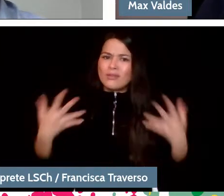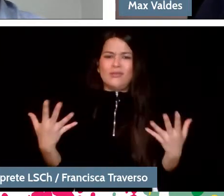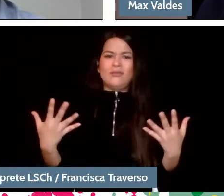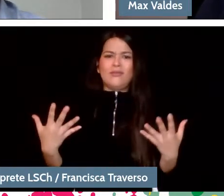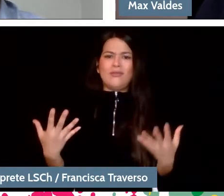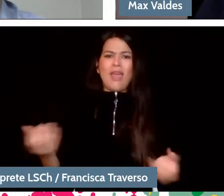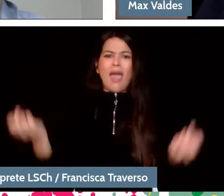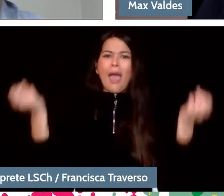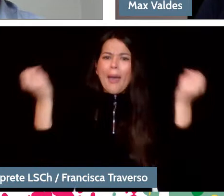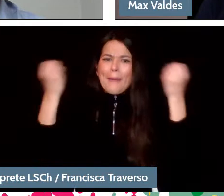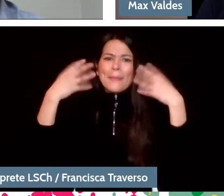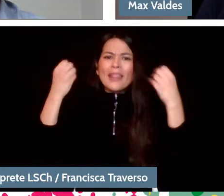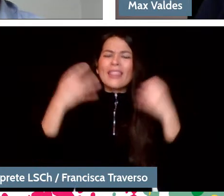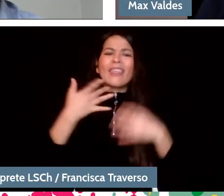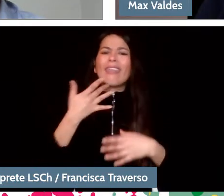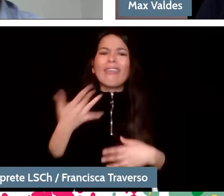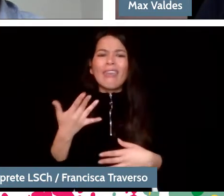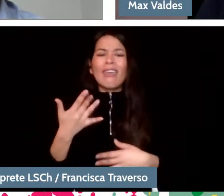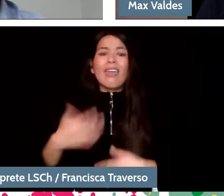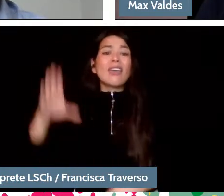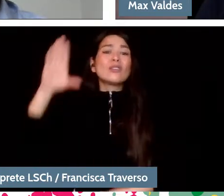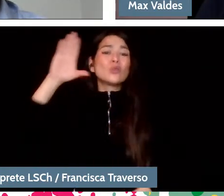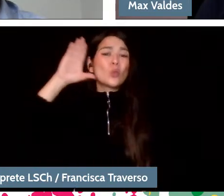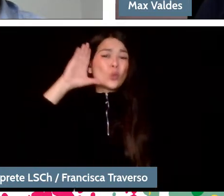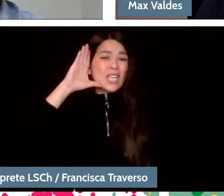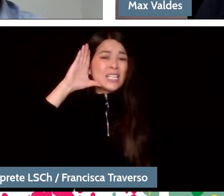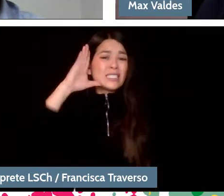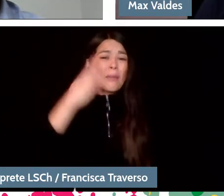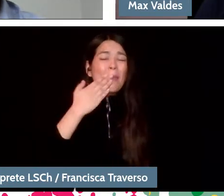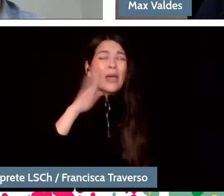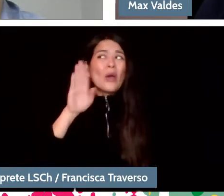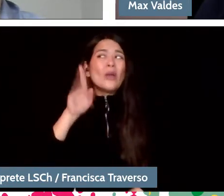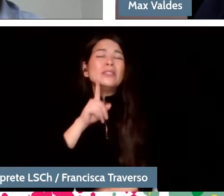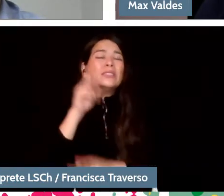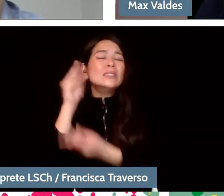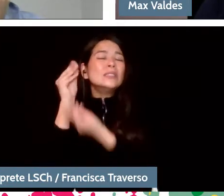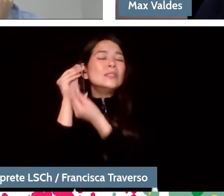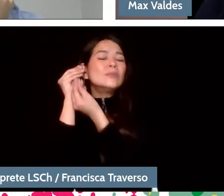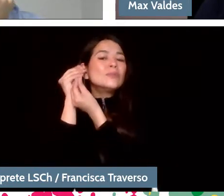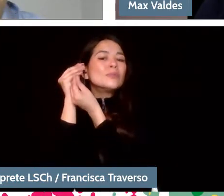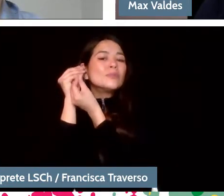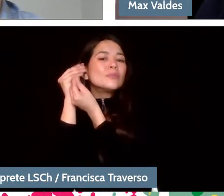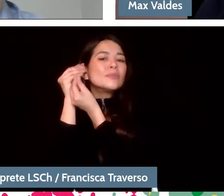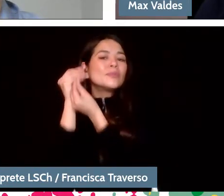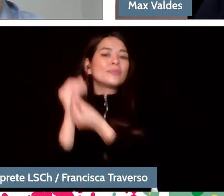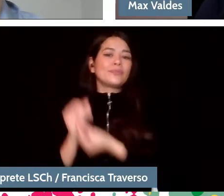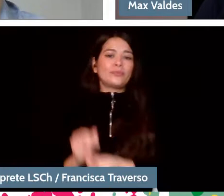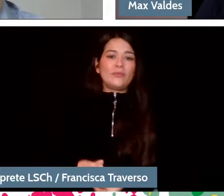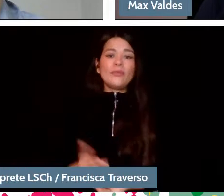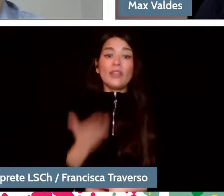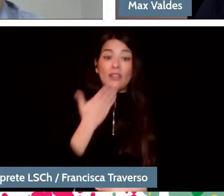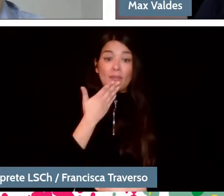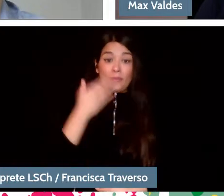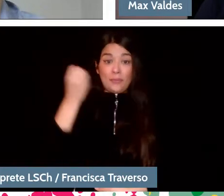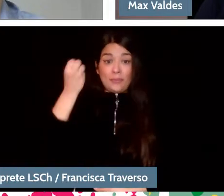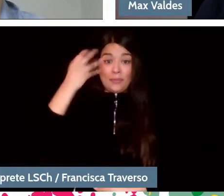because we had to make a special effort to listen to each other. And secondly, we learned to communicate with a virtual world